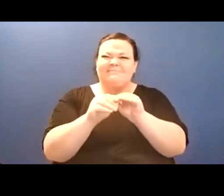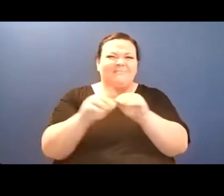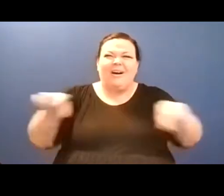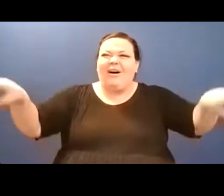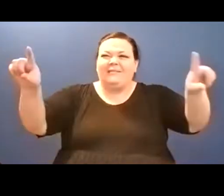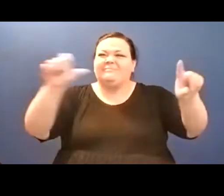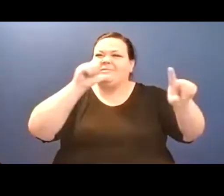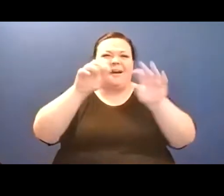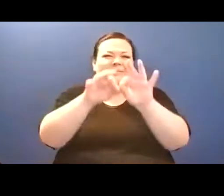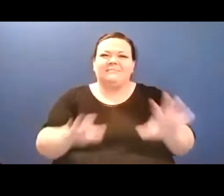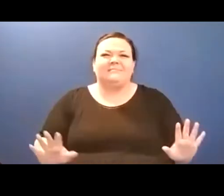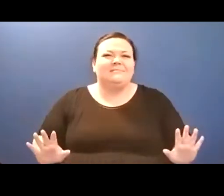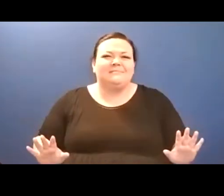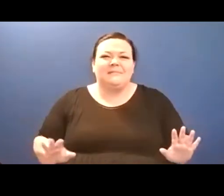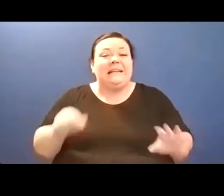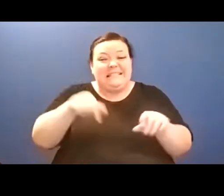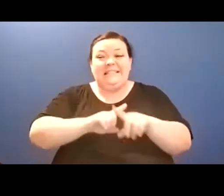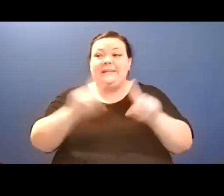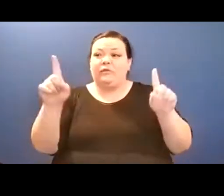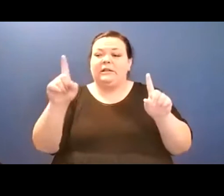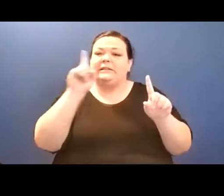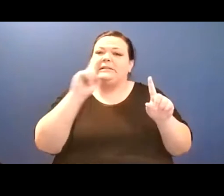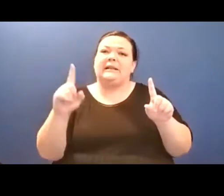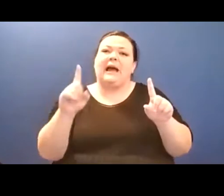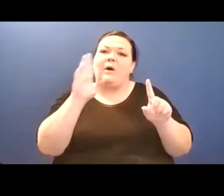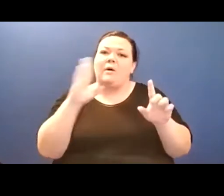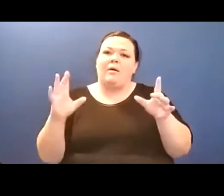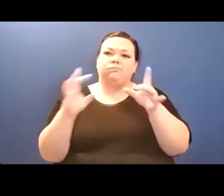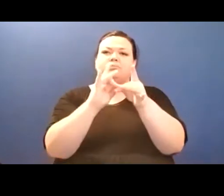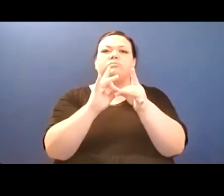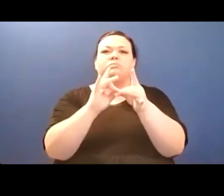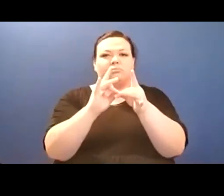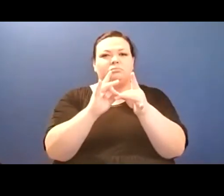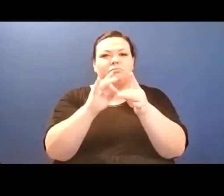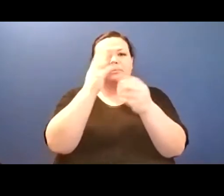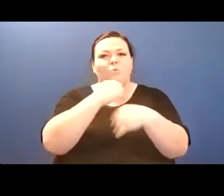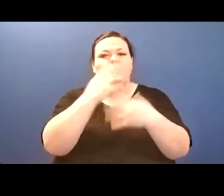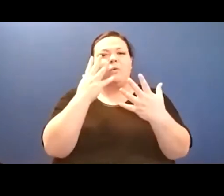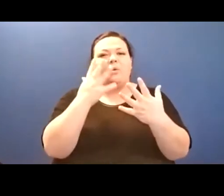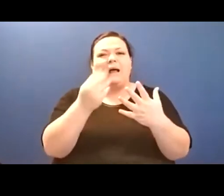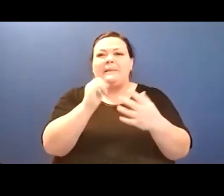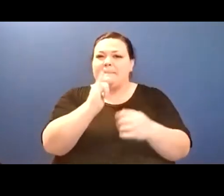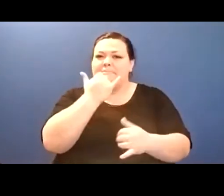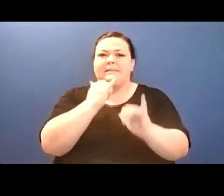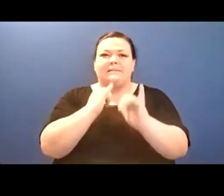then i promise, that even when everything is at its darkest, you will find your light.